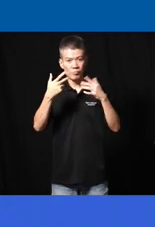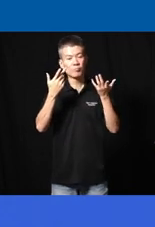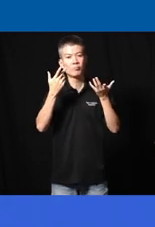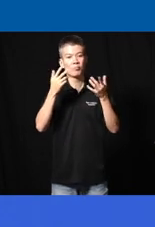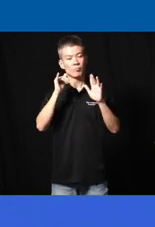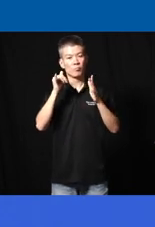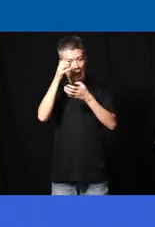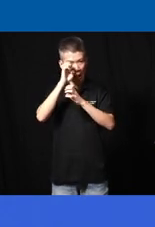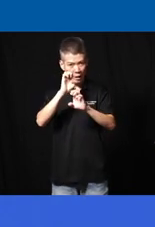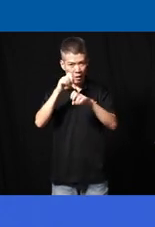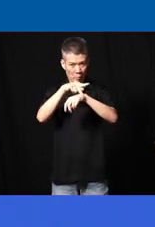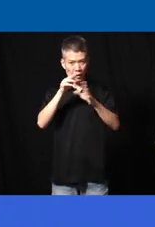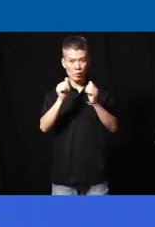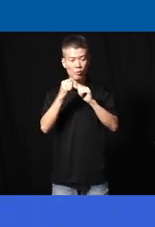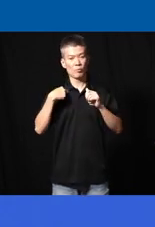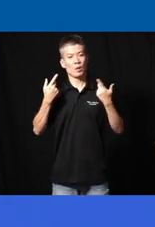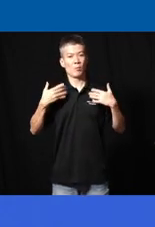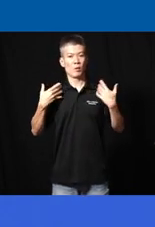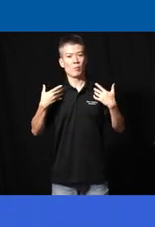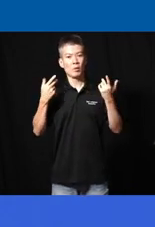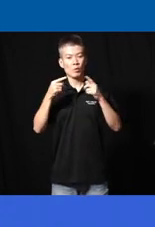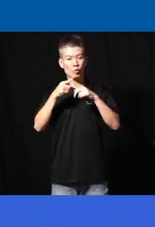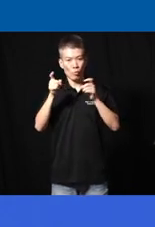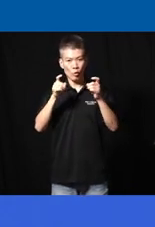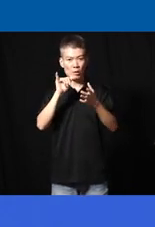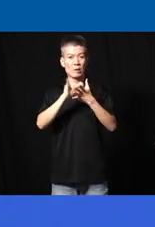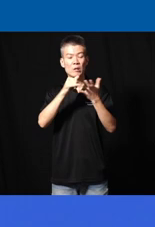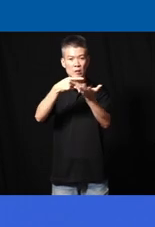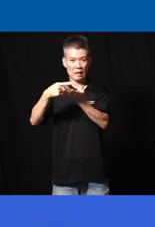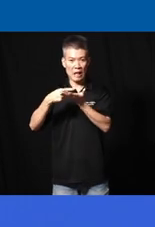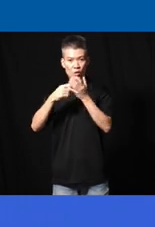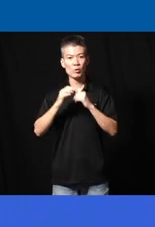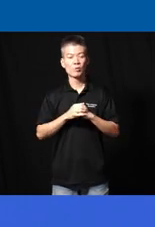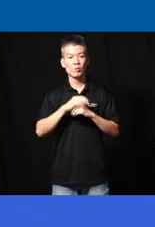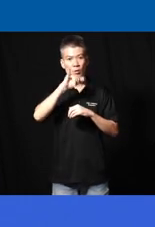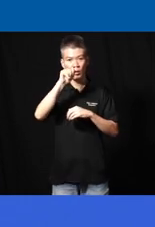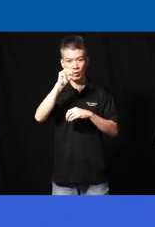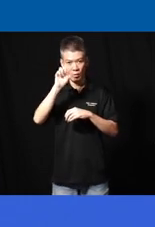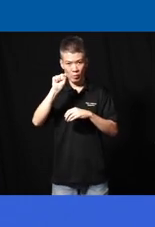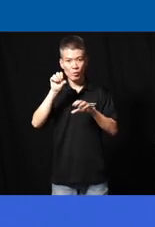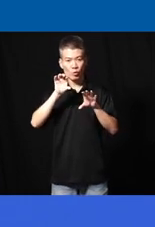panelists with me I'm very happy to moderating this this discussion uh James who's been doing